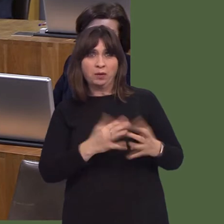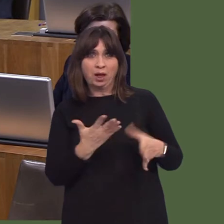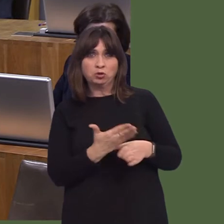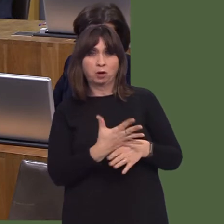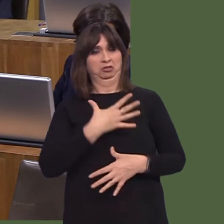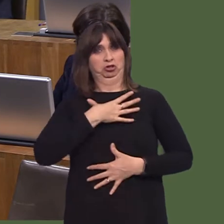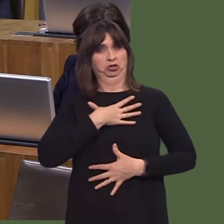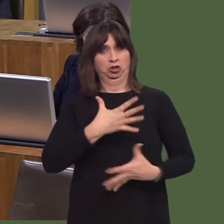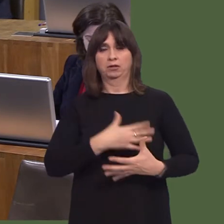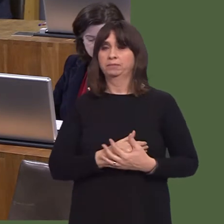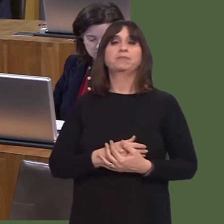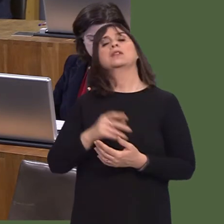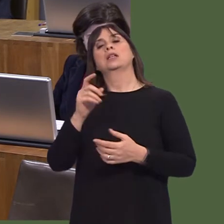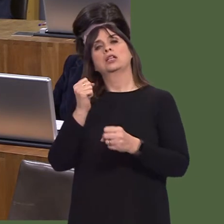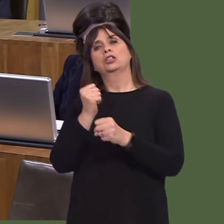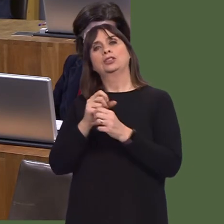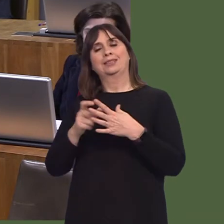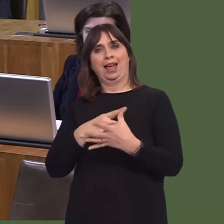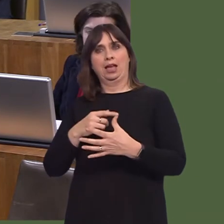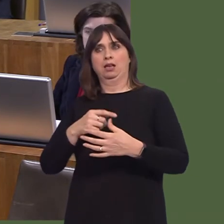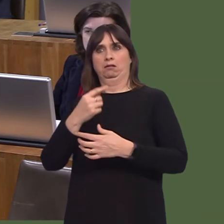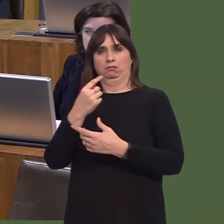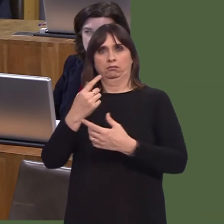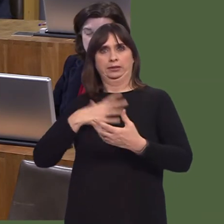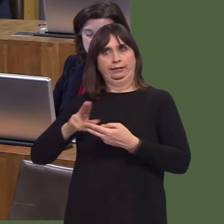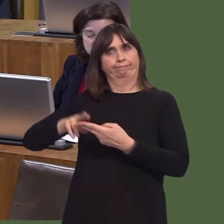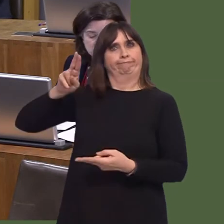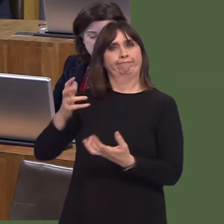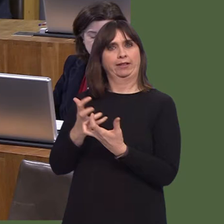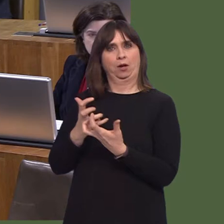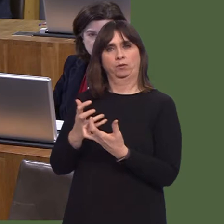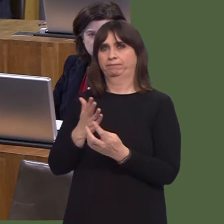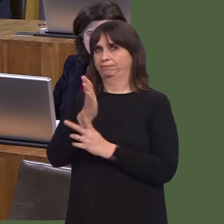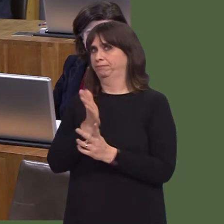Households have been promised repeatedly that they would receive an upgrade by the end of So, can I ask what is your message to these households?